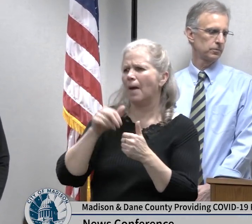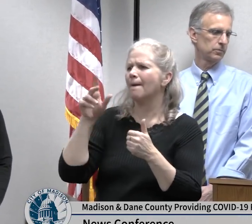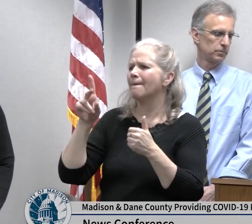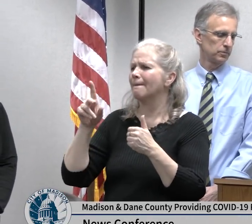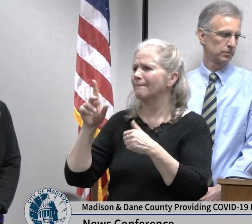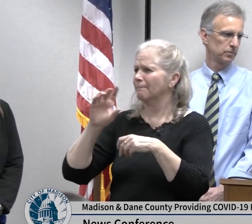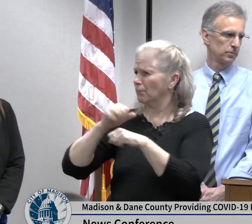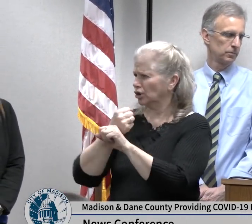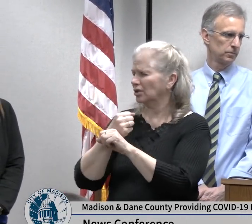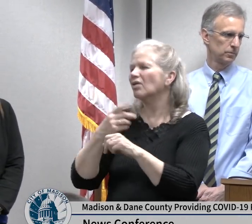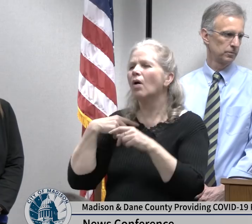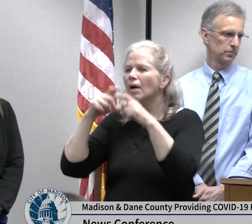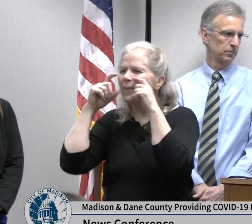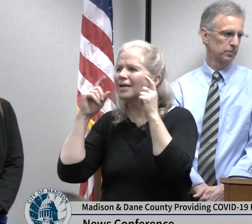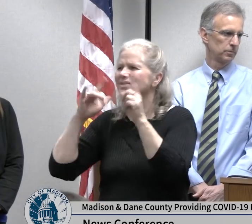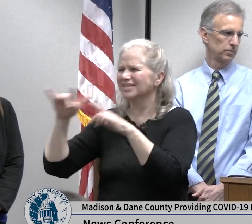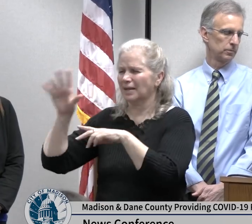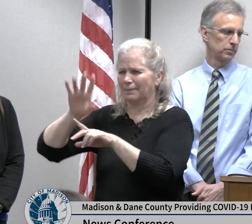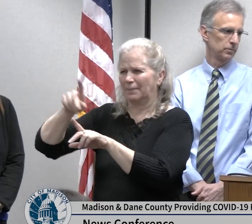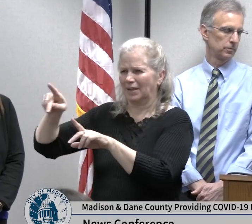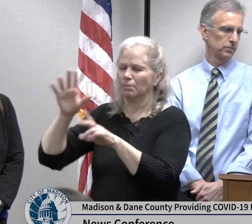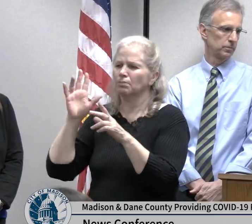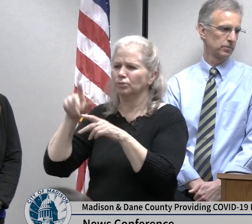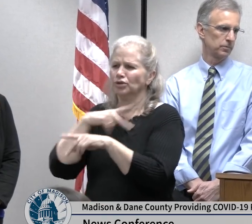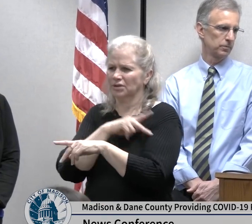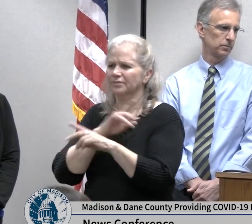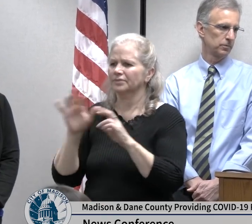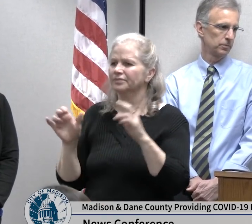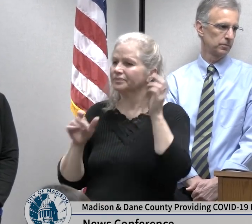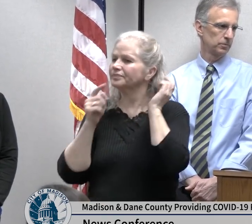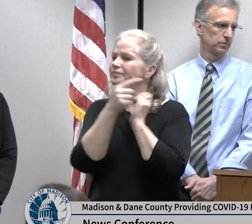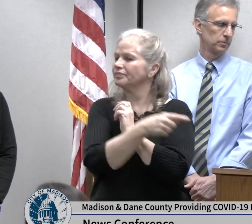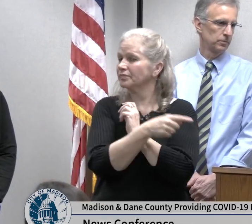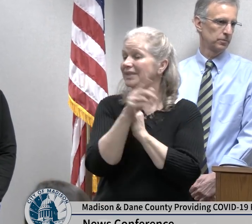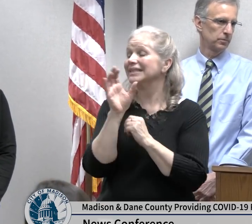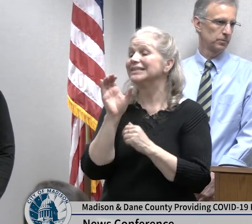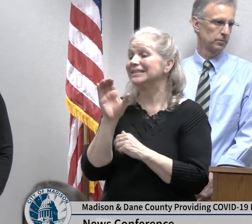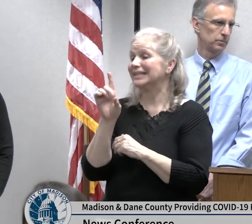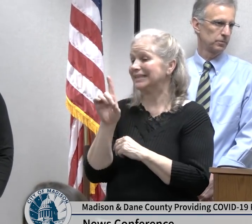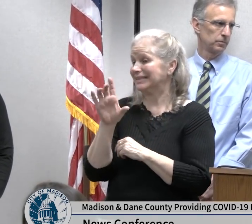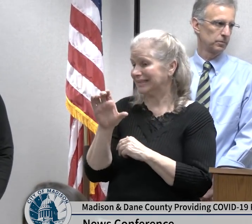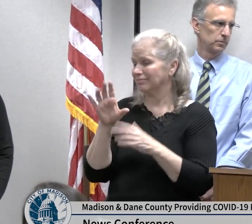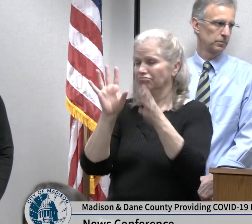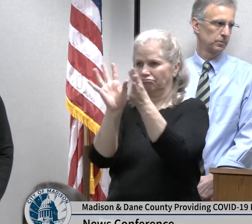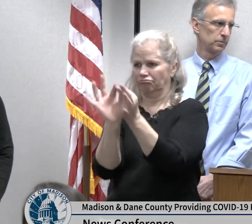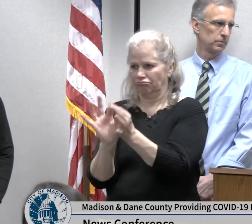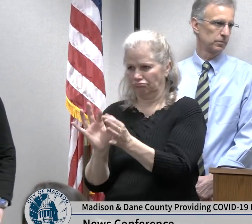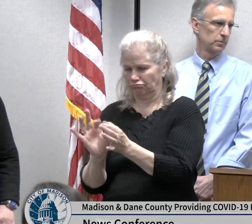if you look at the cdc website the latest guidelines have changed as of yesterday or a couple days ago which i think gives a little bit more